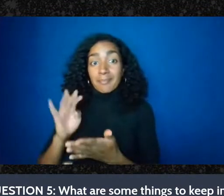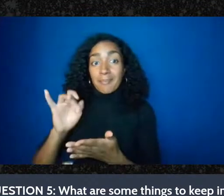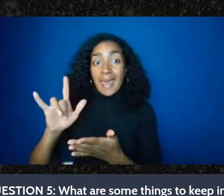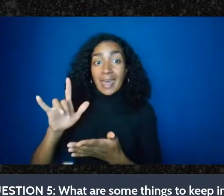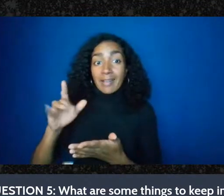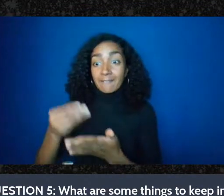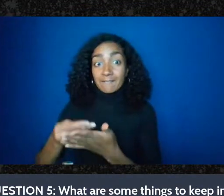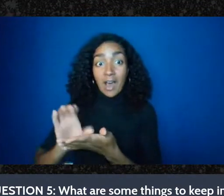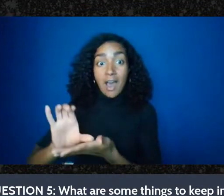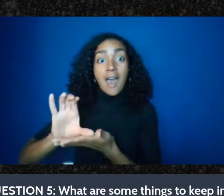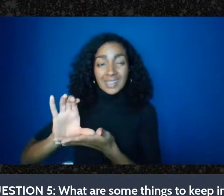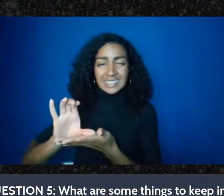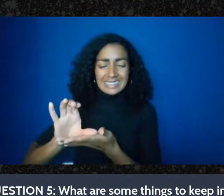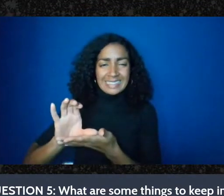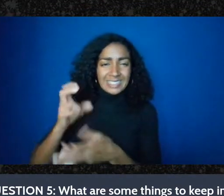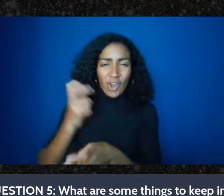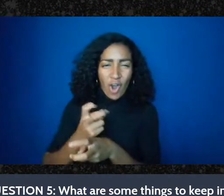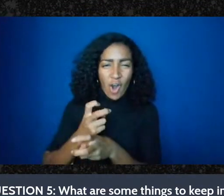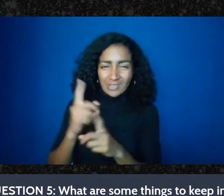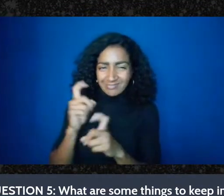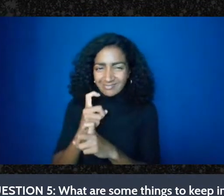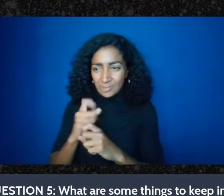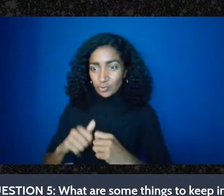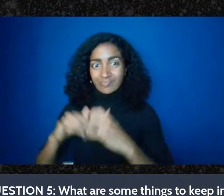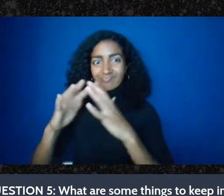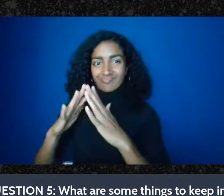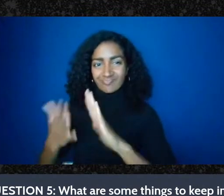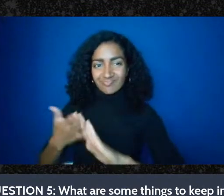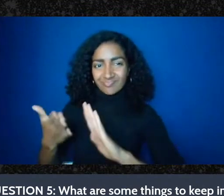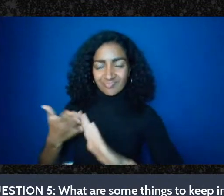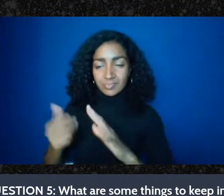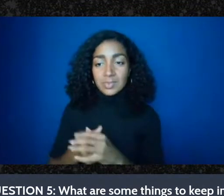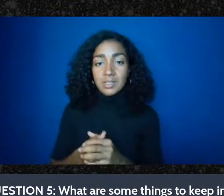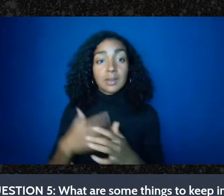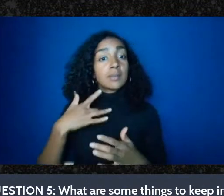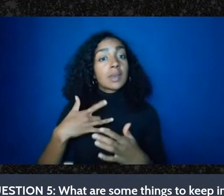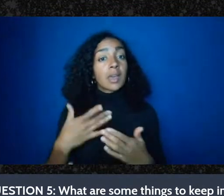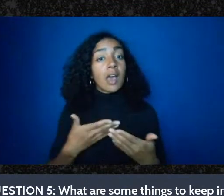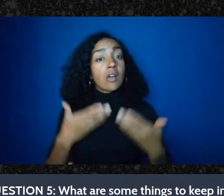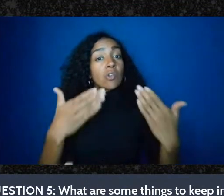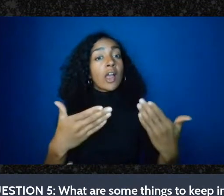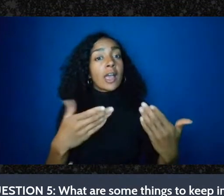what I usually recommend to people who want to are thinking about setting up bail funds